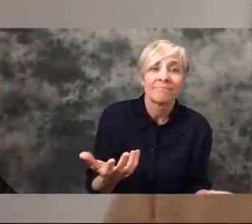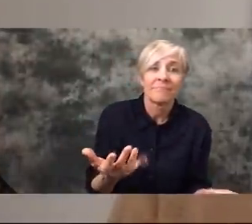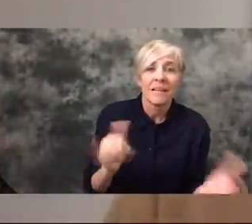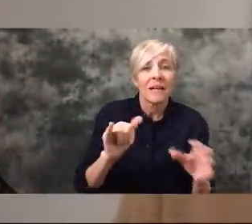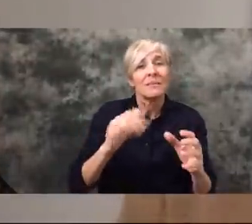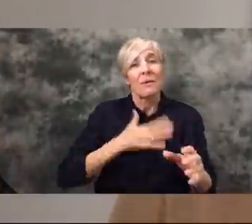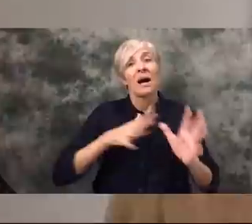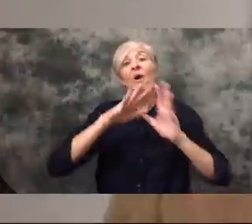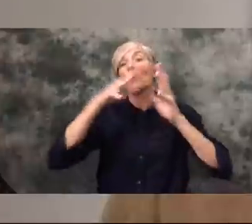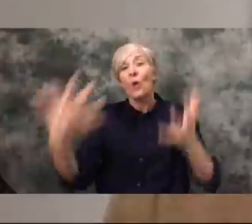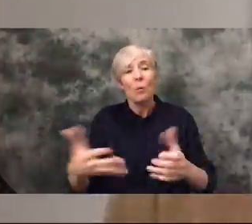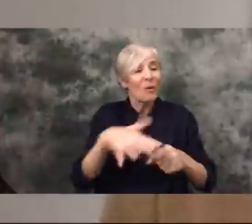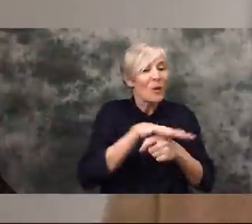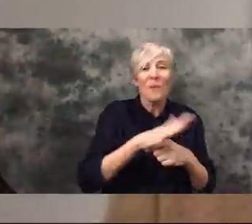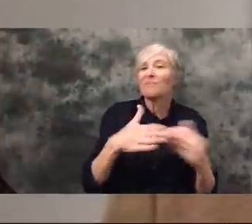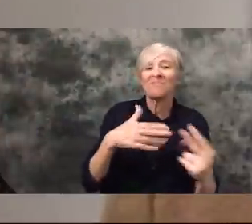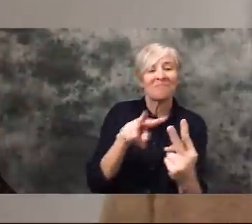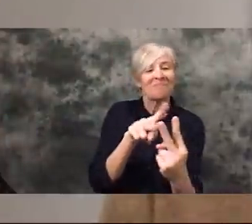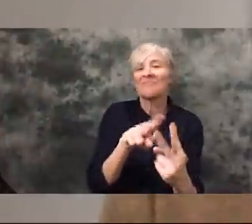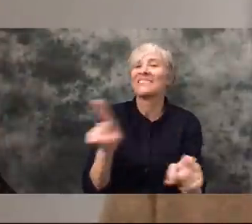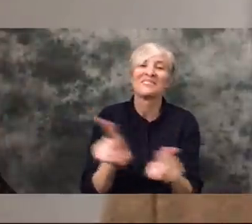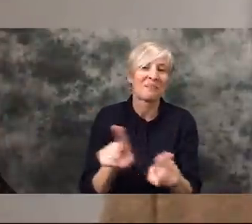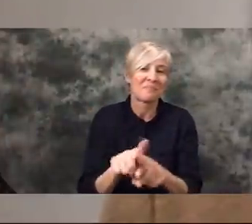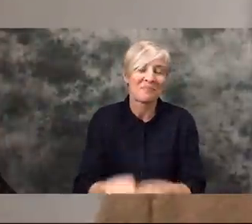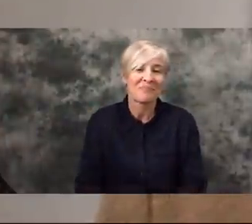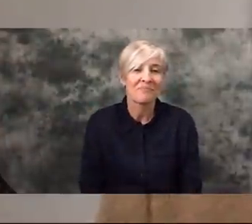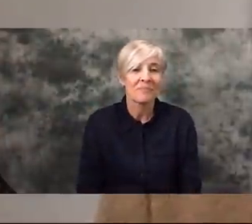global message no matter where you live I think that's really important. And then